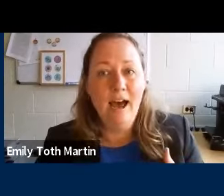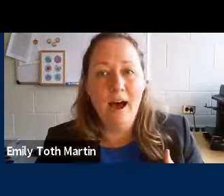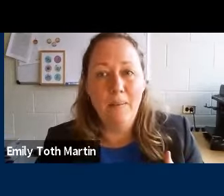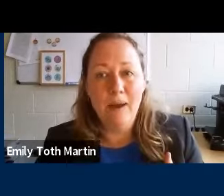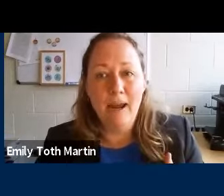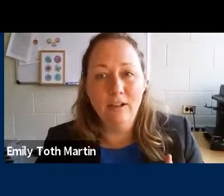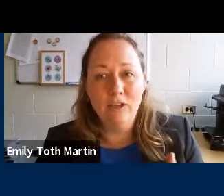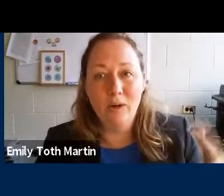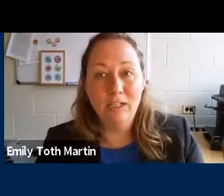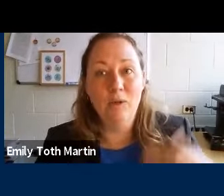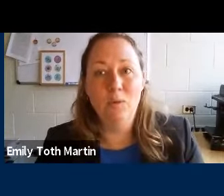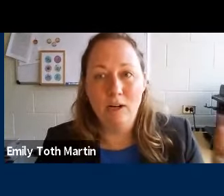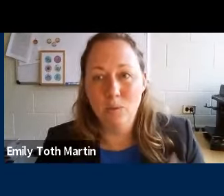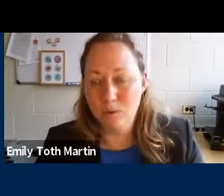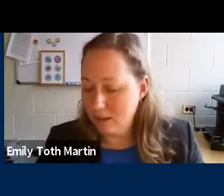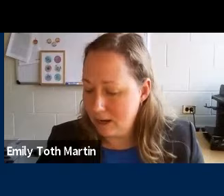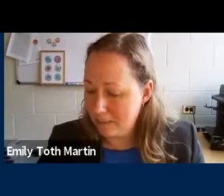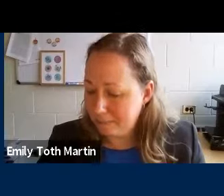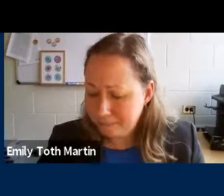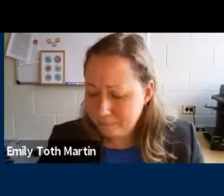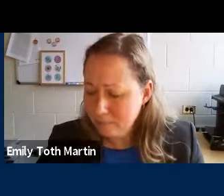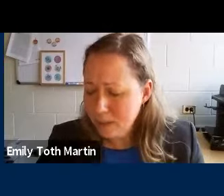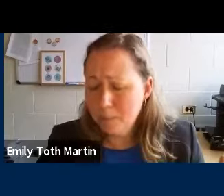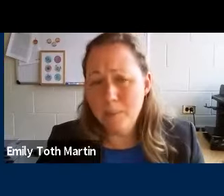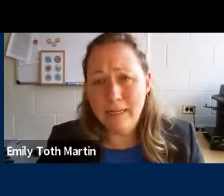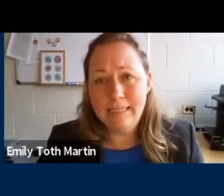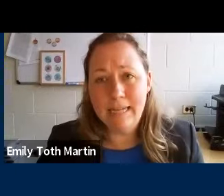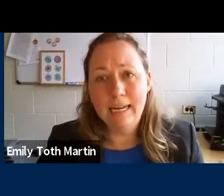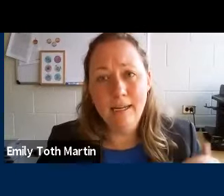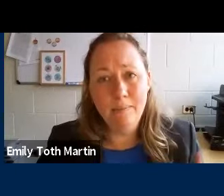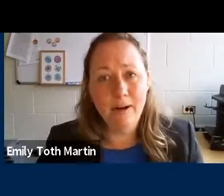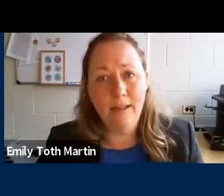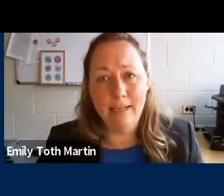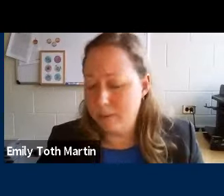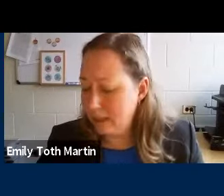And so, continuing to watch results come in. But pretty steady compared to last week